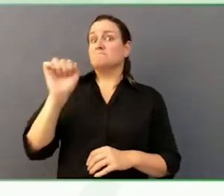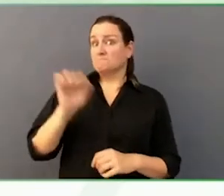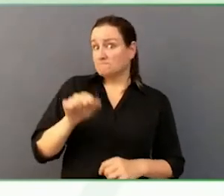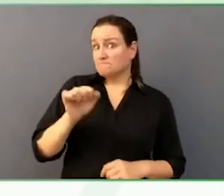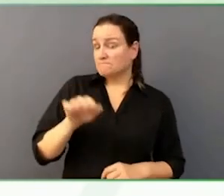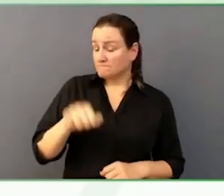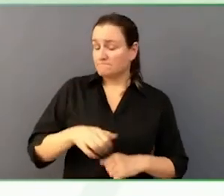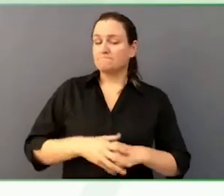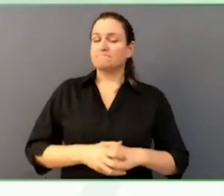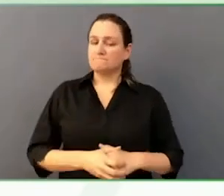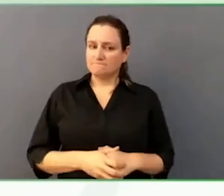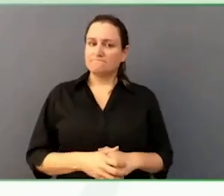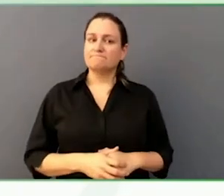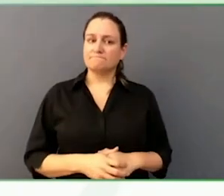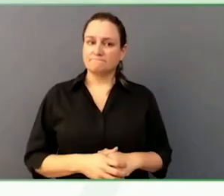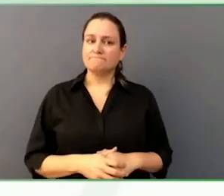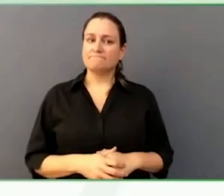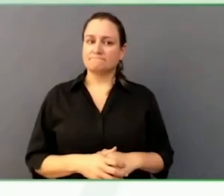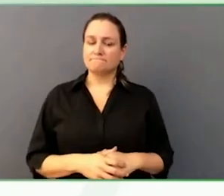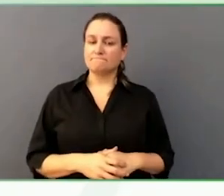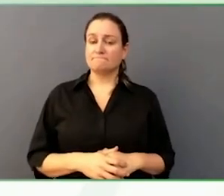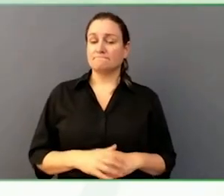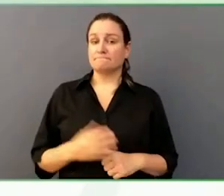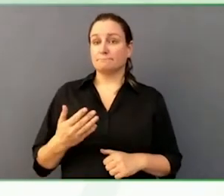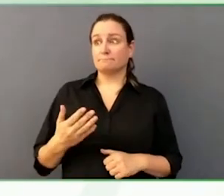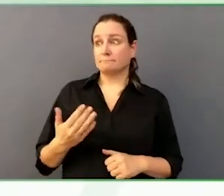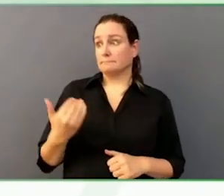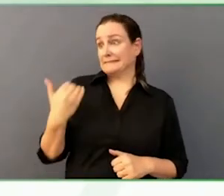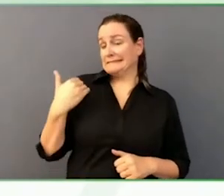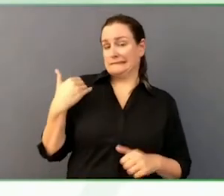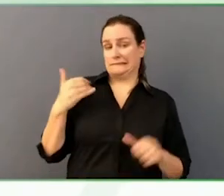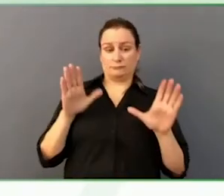rehabilitation centres speech language pathologist here in Ottawa.